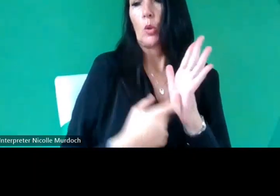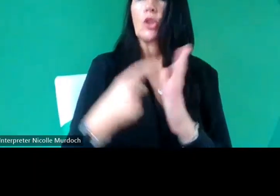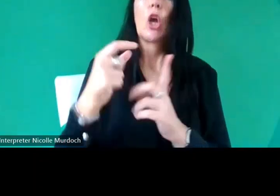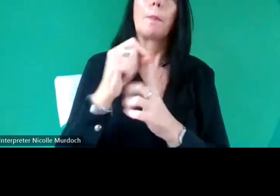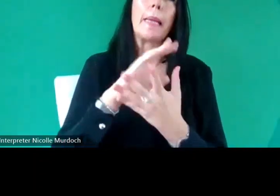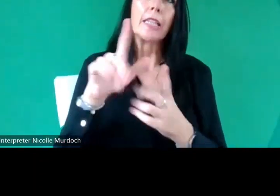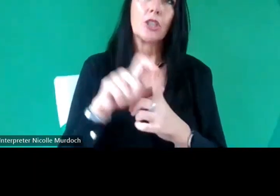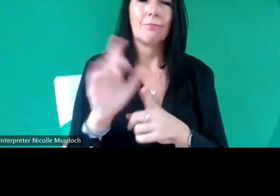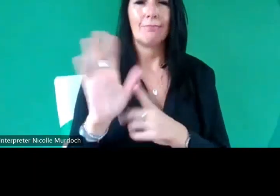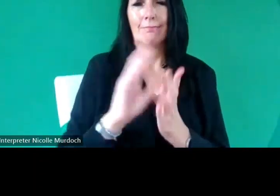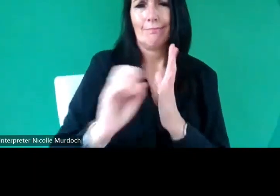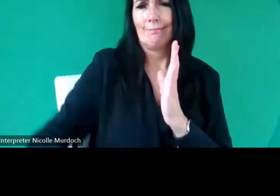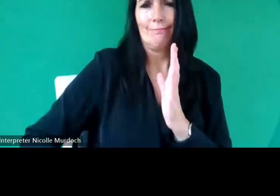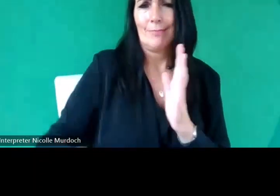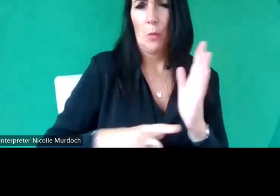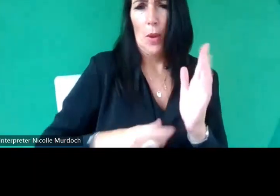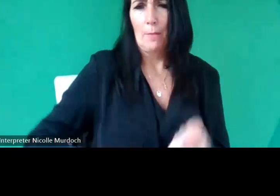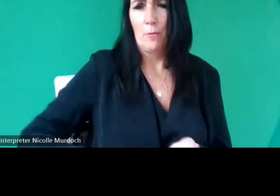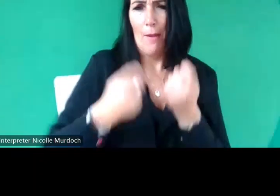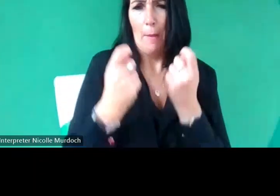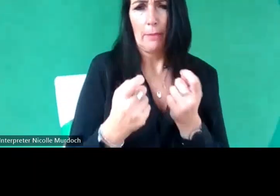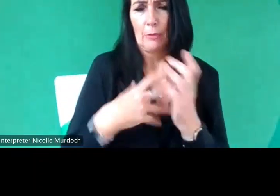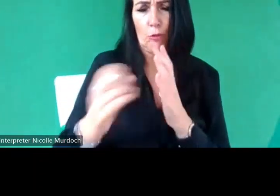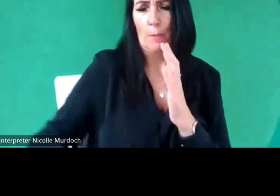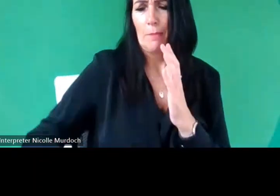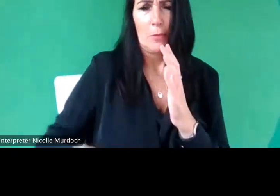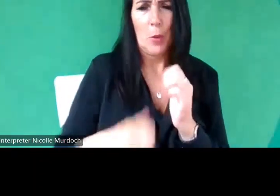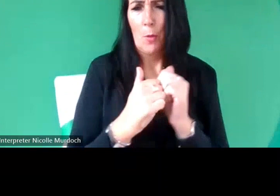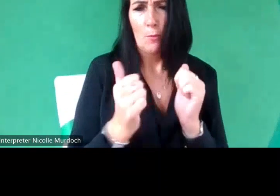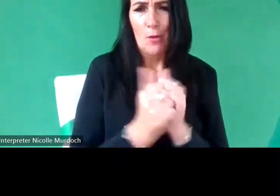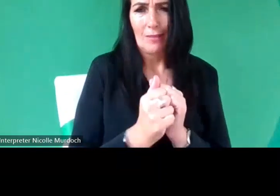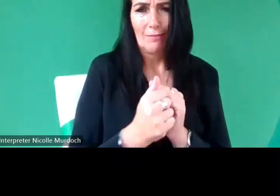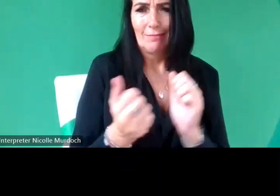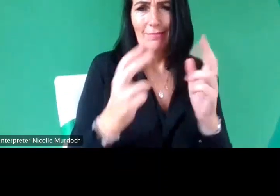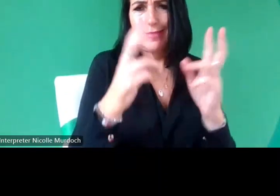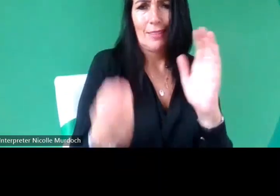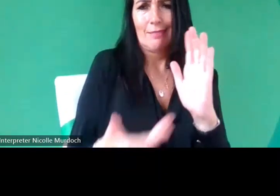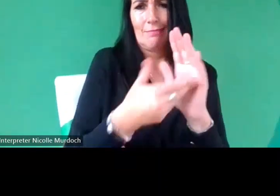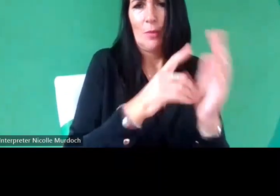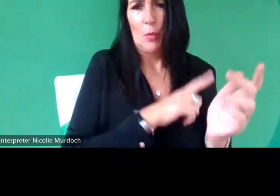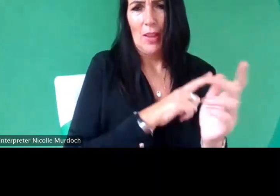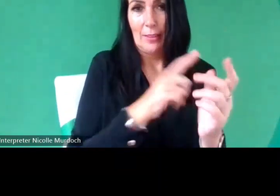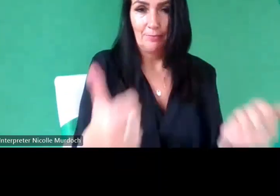to know that today that's not appropriate yeah so I think that's the very important point and then